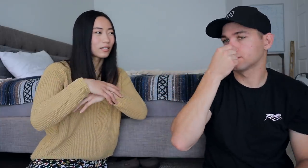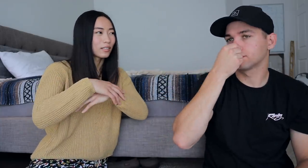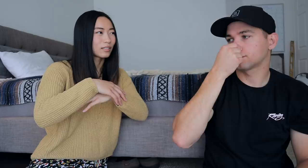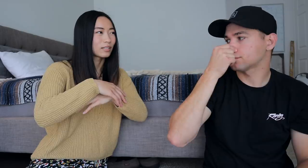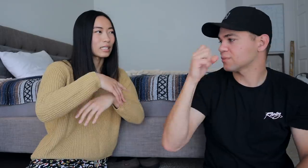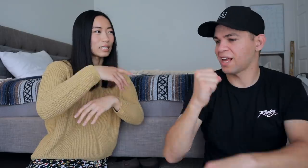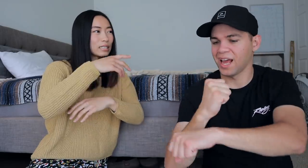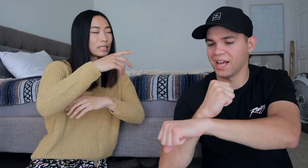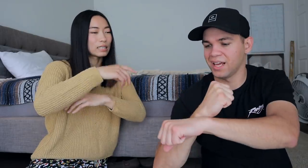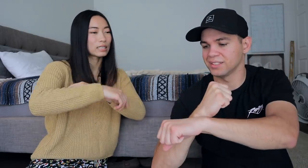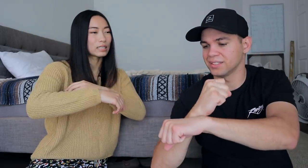right the..